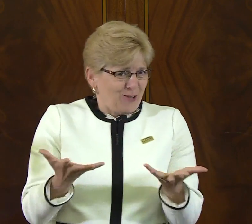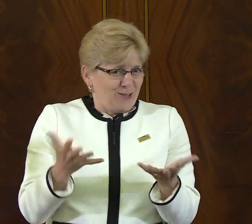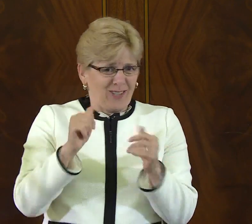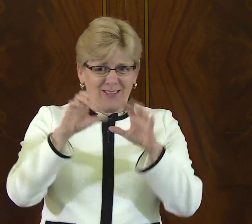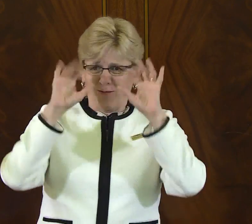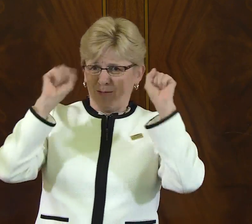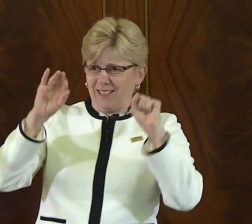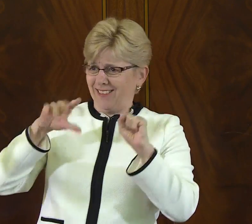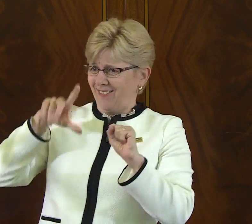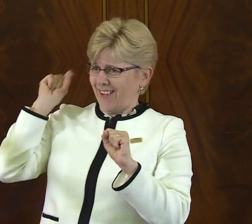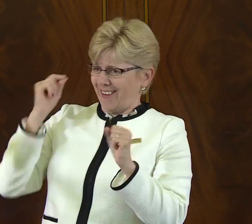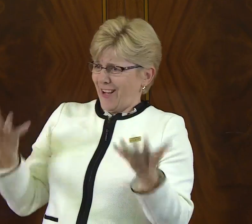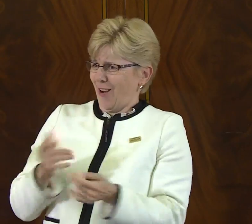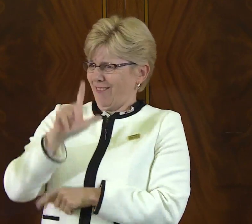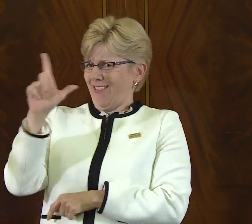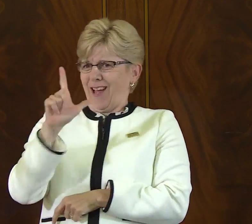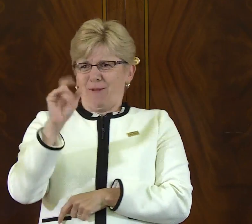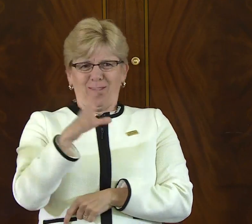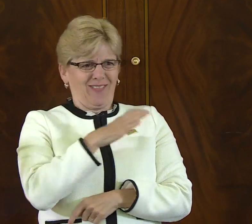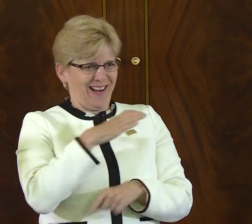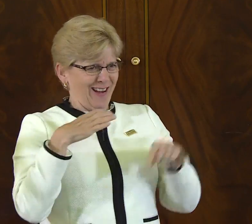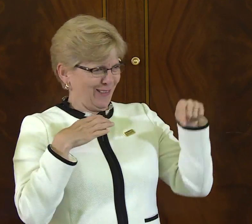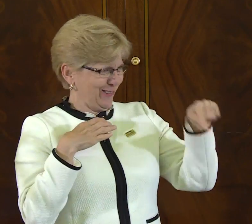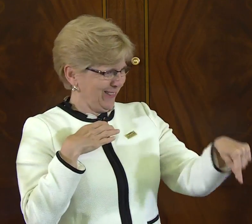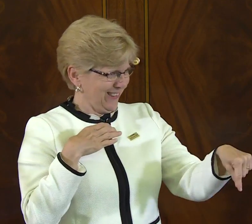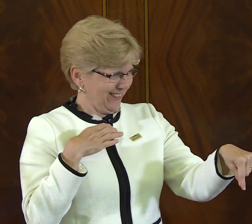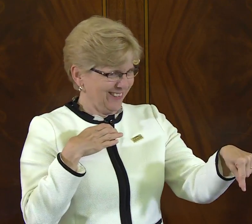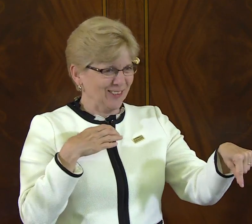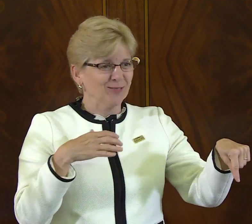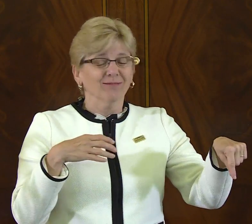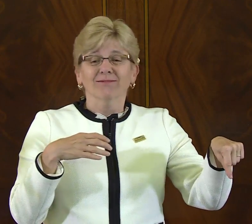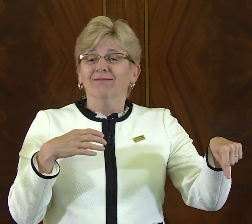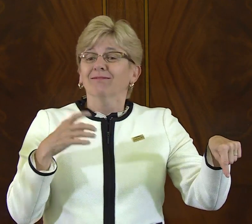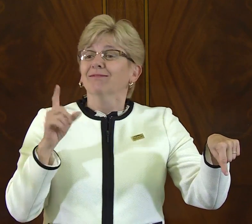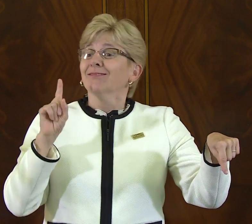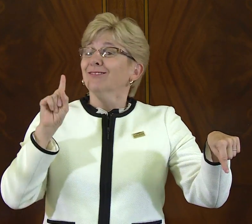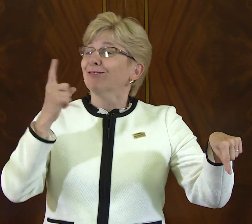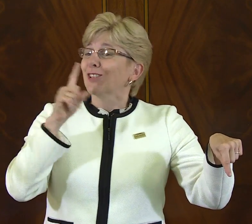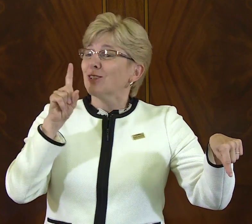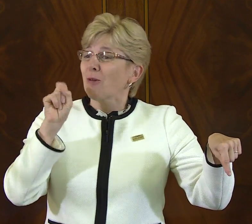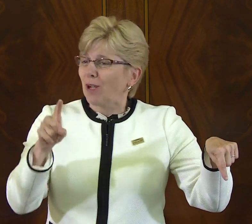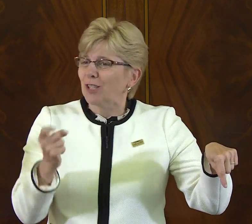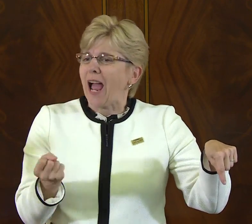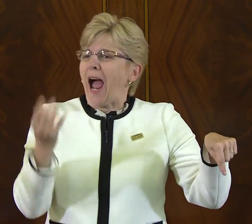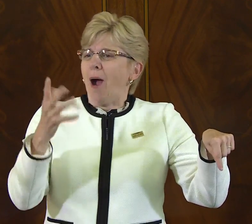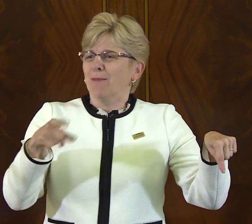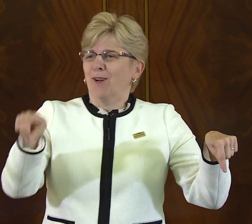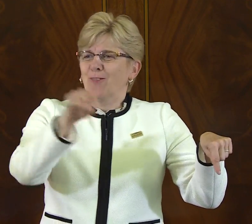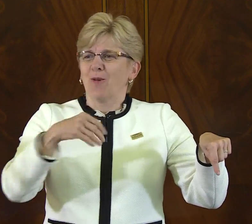I'm truly honored to be here as President of Gallaudet University in the Library of Congress.